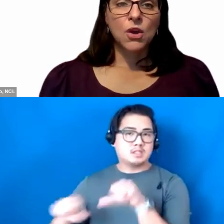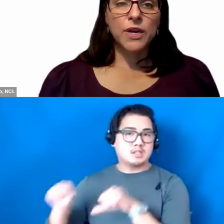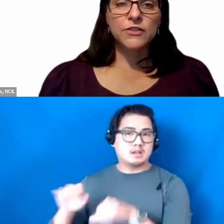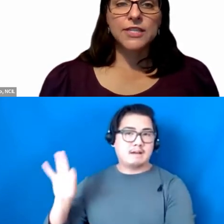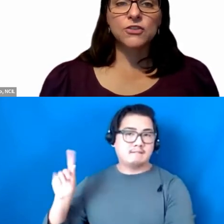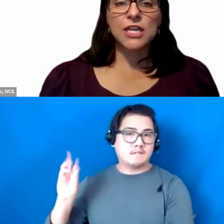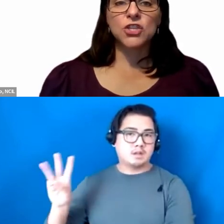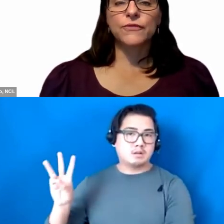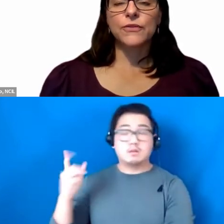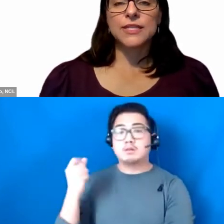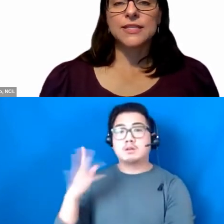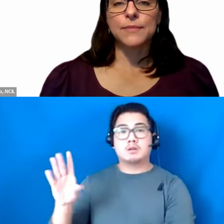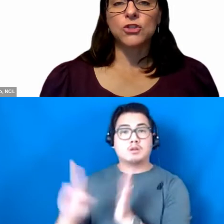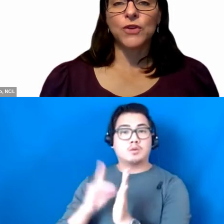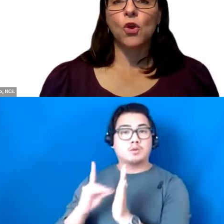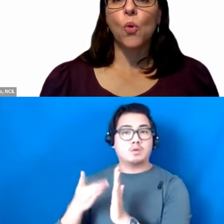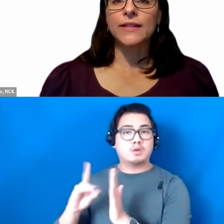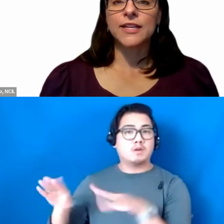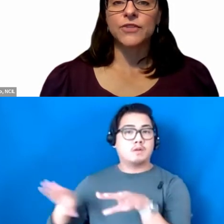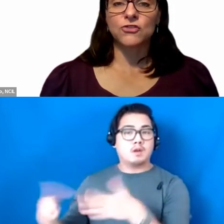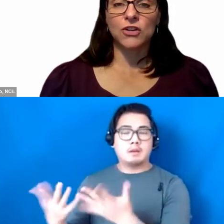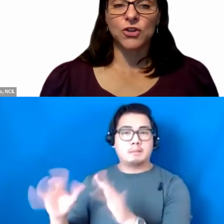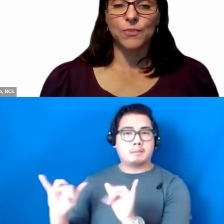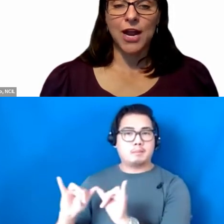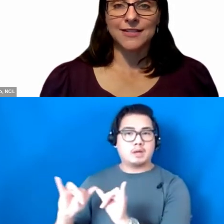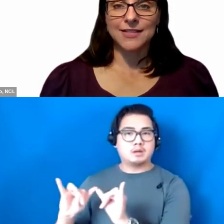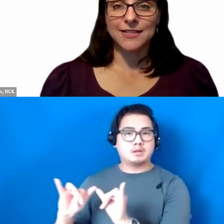Where her dissertation focuses on measuring the quality of instruction practices.